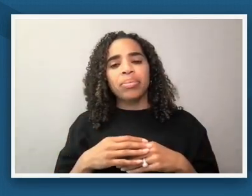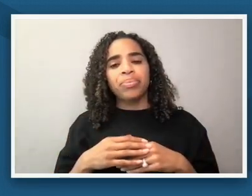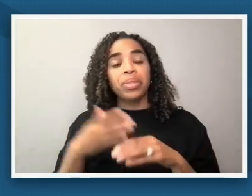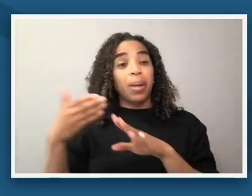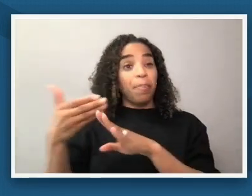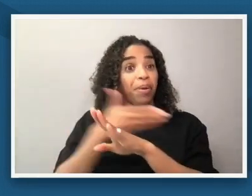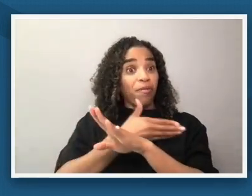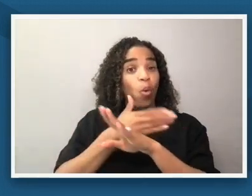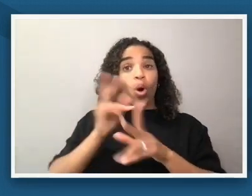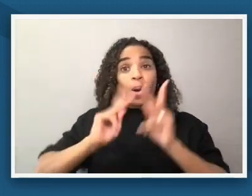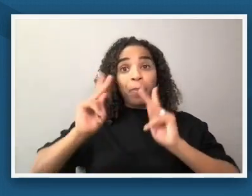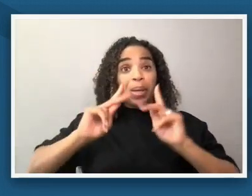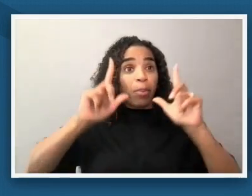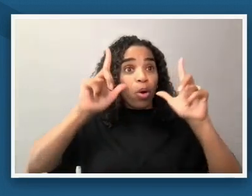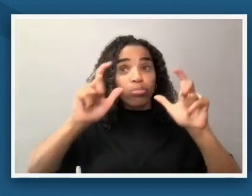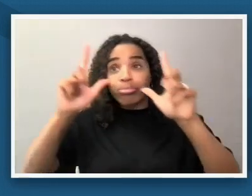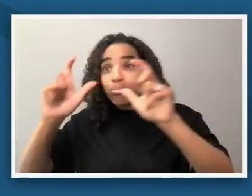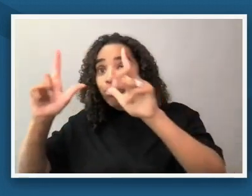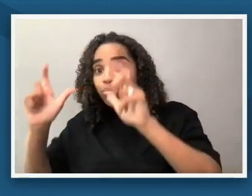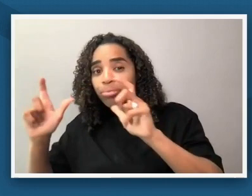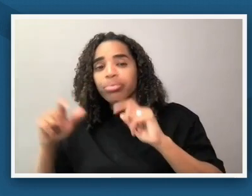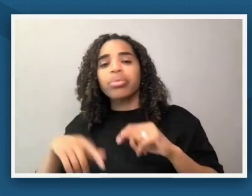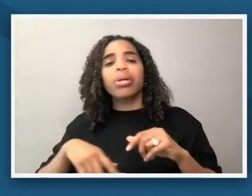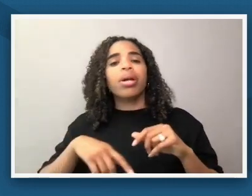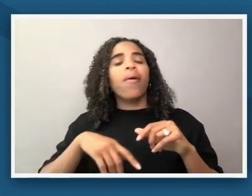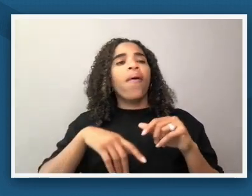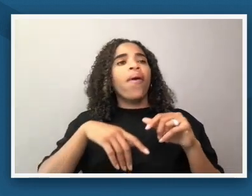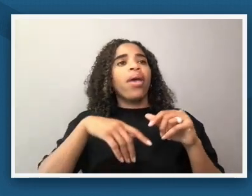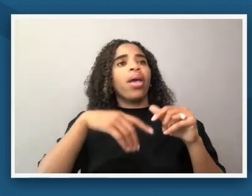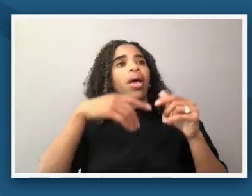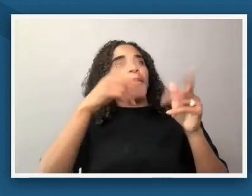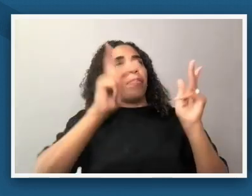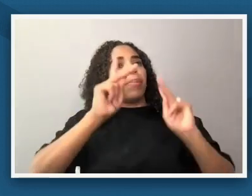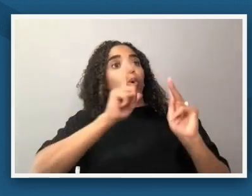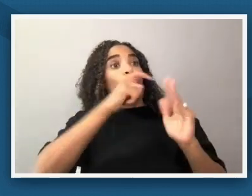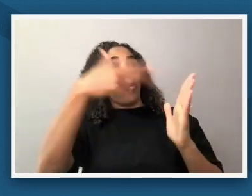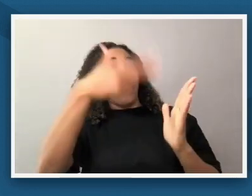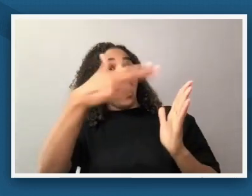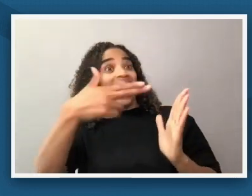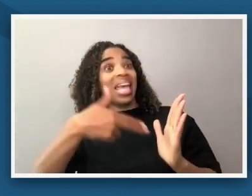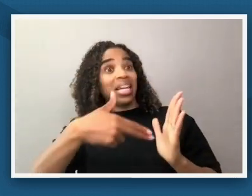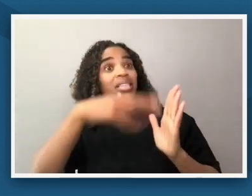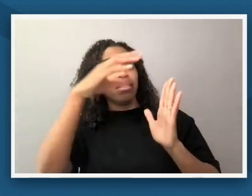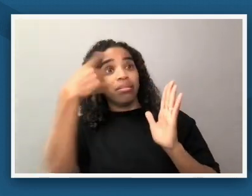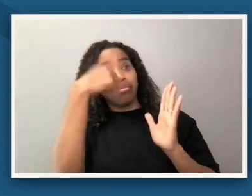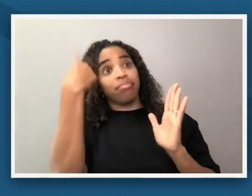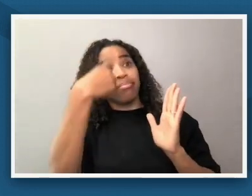portraiture was an elitist art form the people who had their portraits